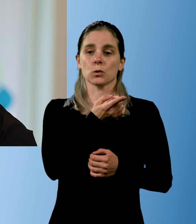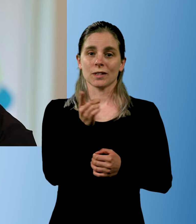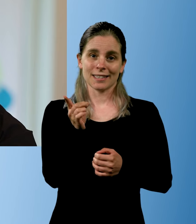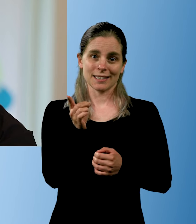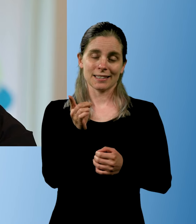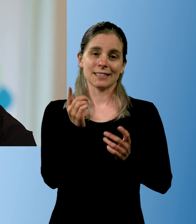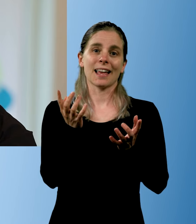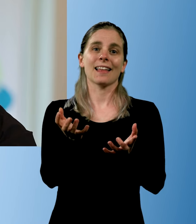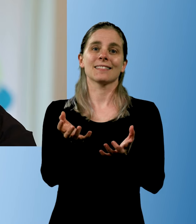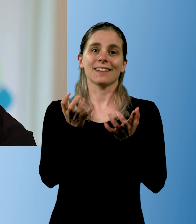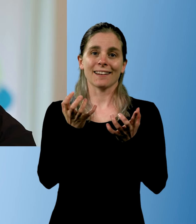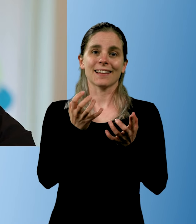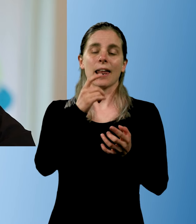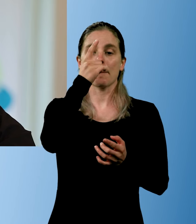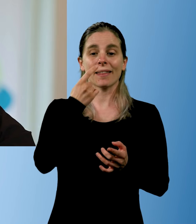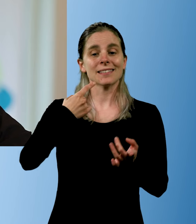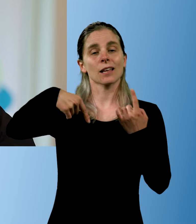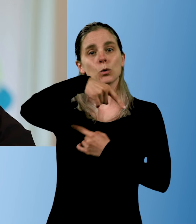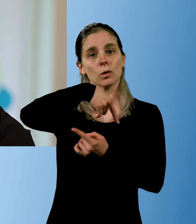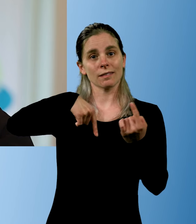They need people around them-